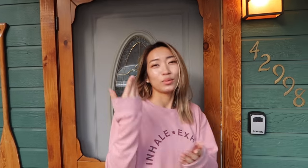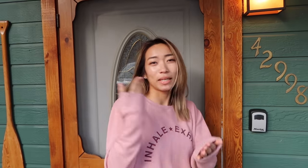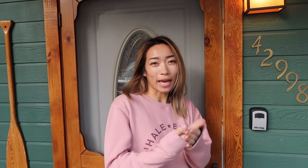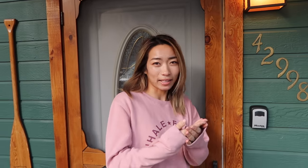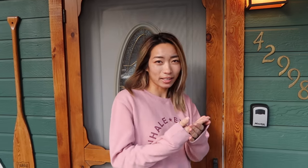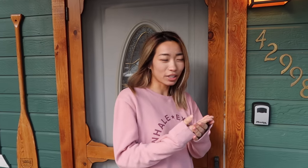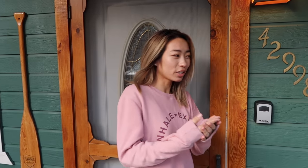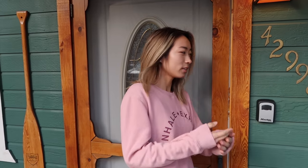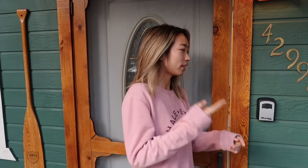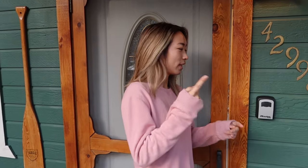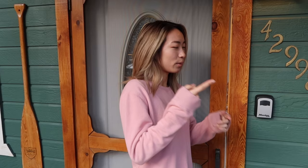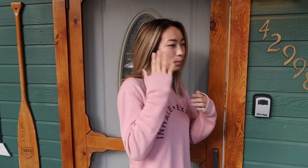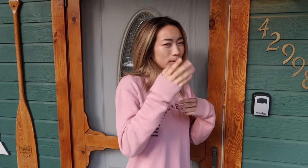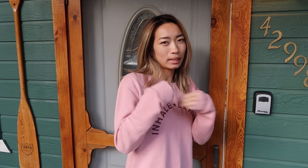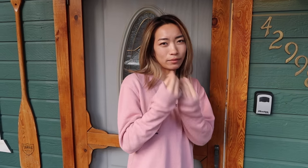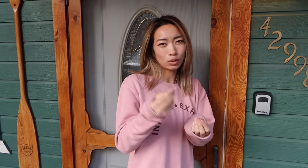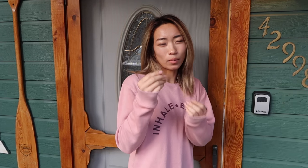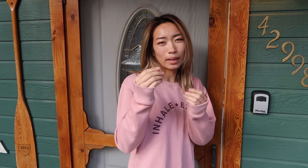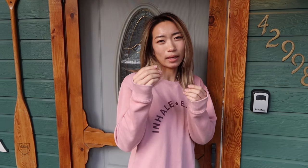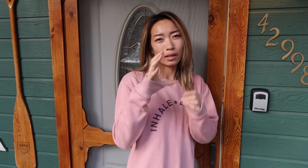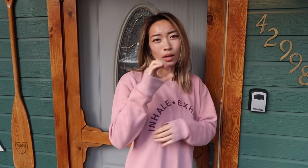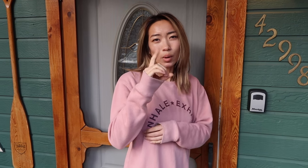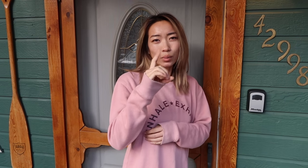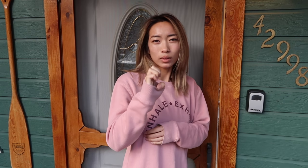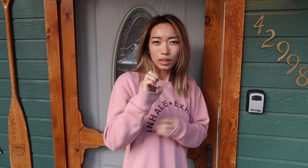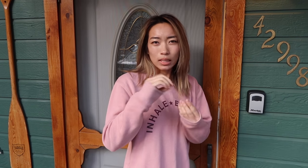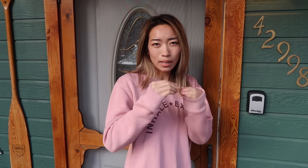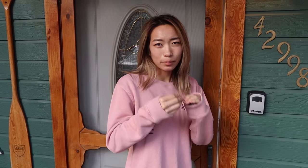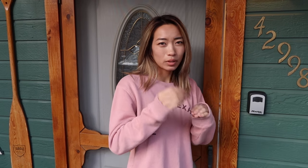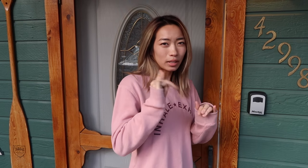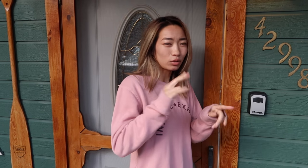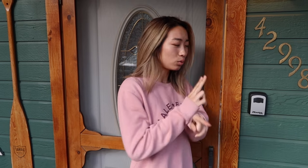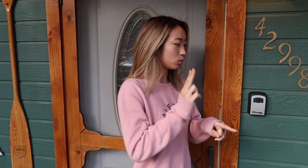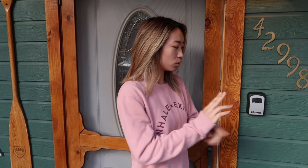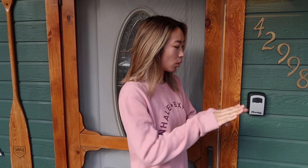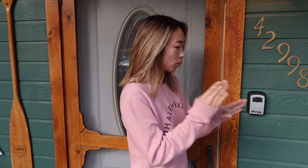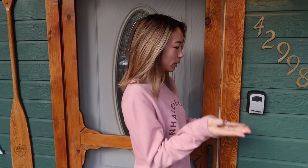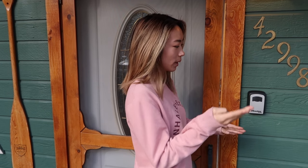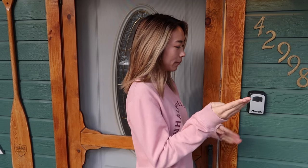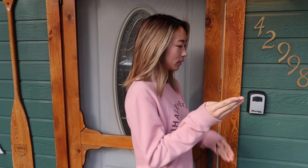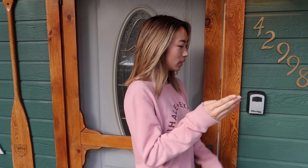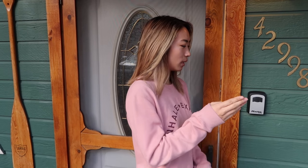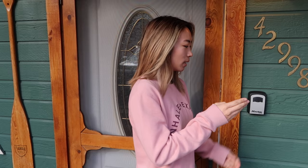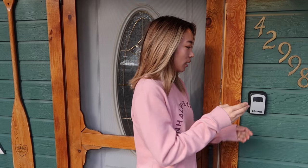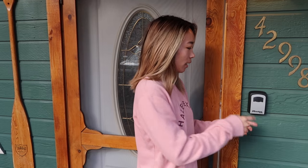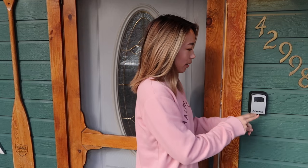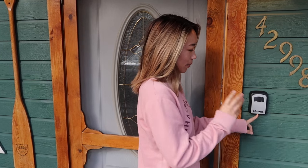so when you get here they will give you a code number that you will use to open up the